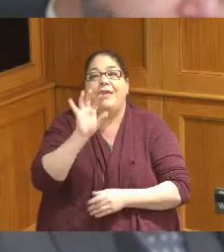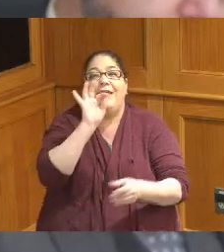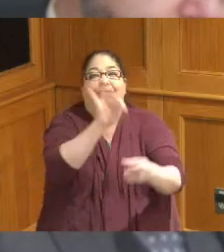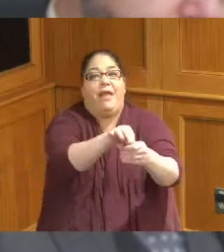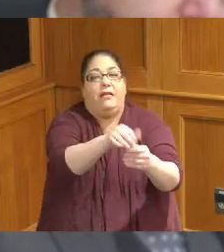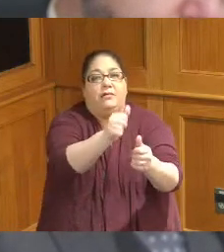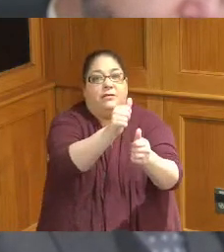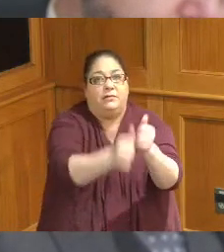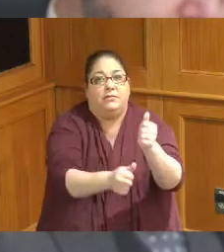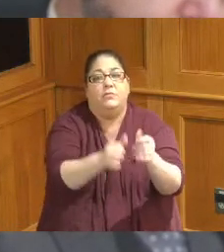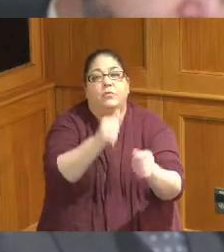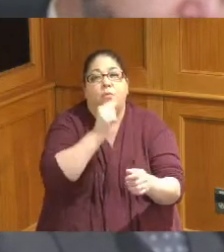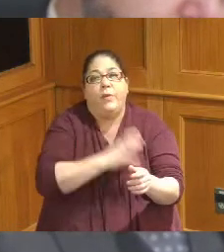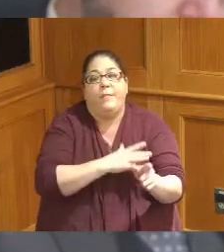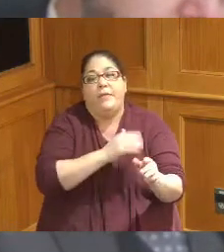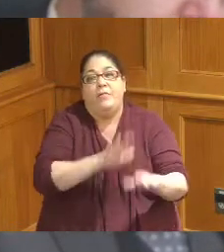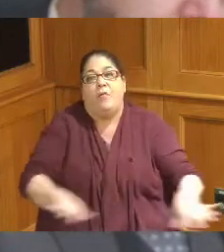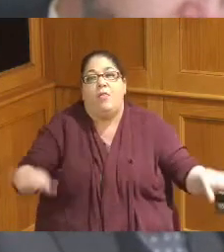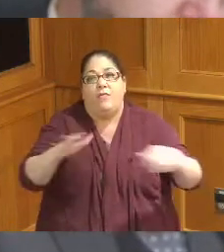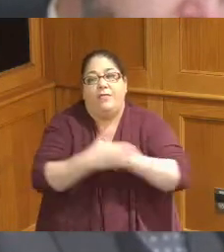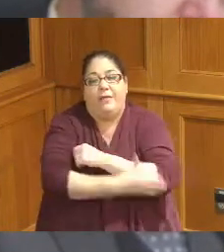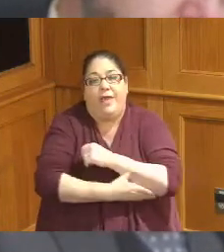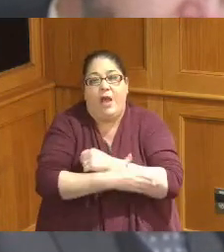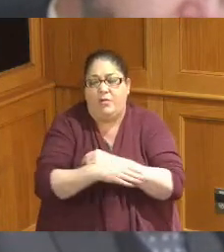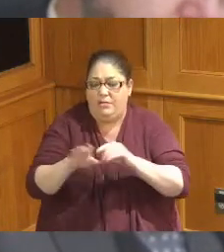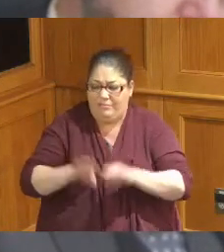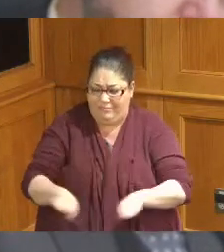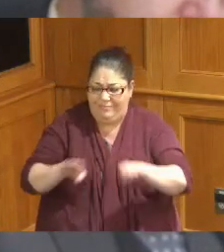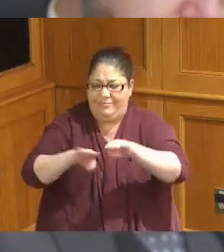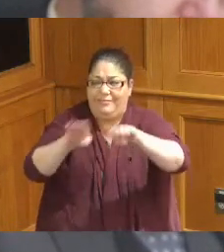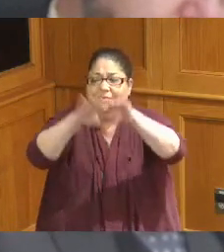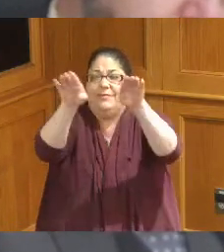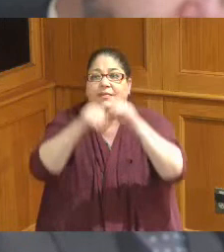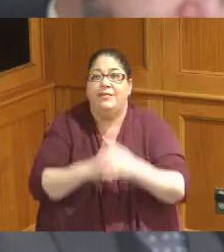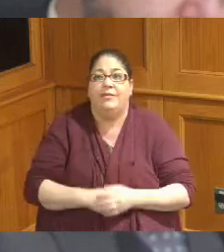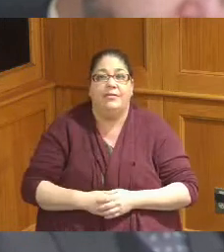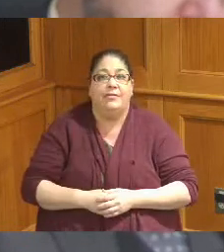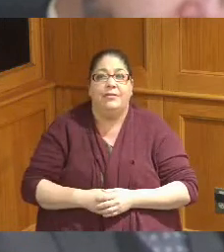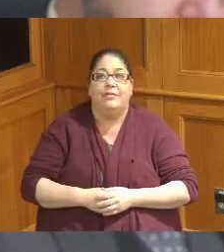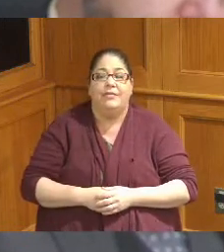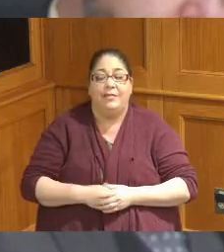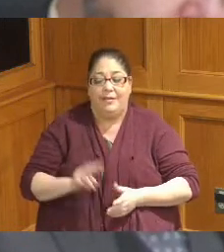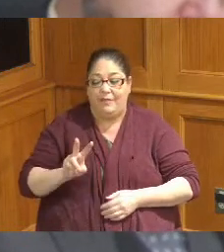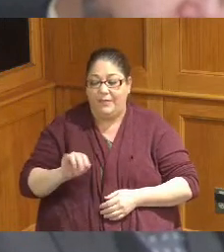throughout the county at all levels of government whether it's with the Village Council or the city